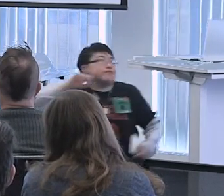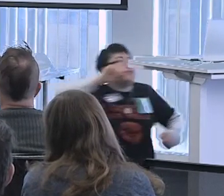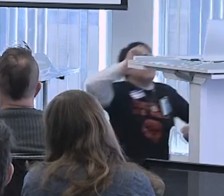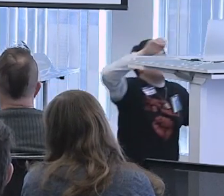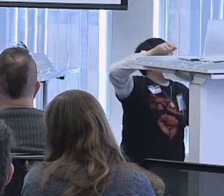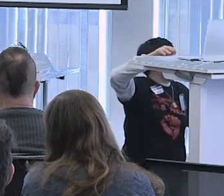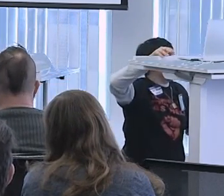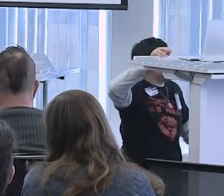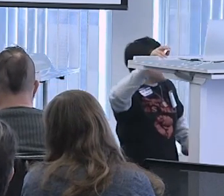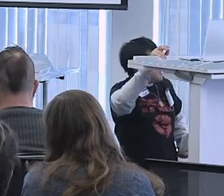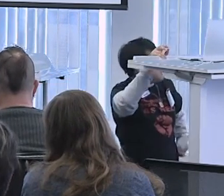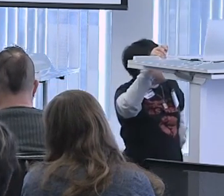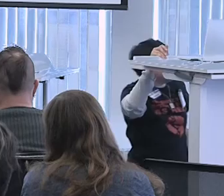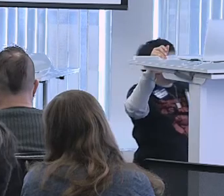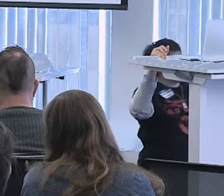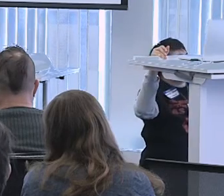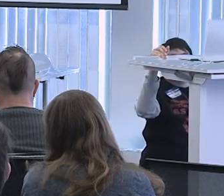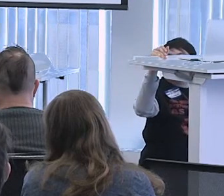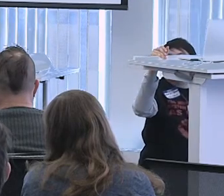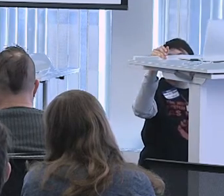There are behavior and - yep?